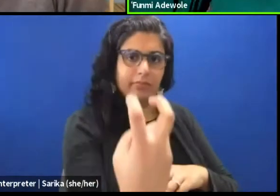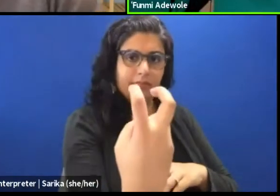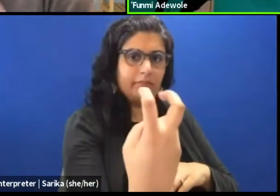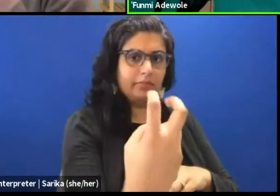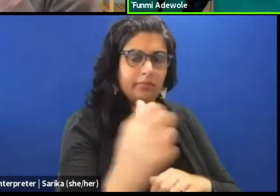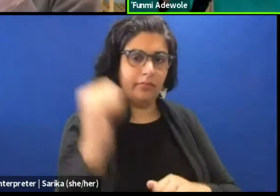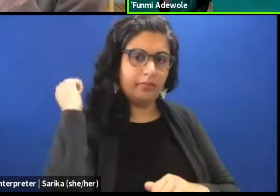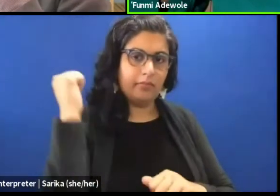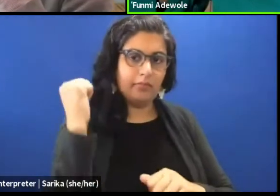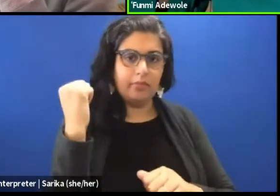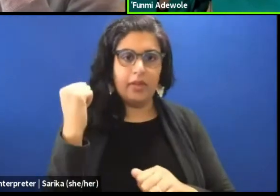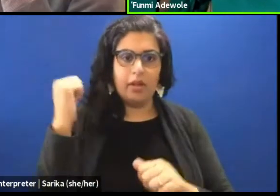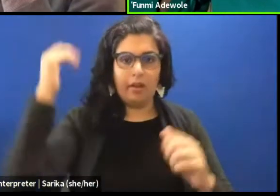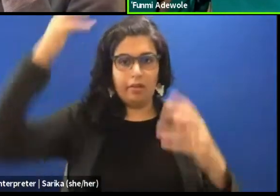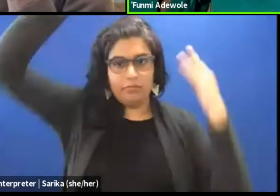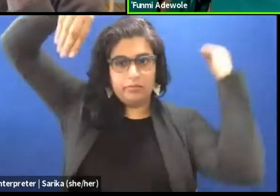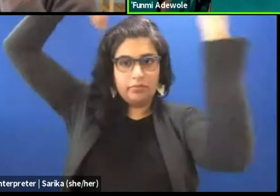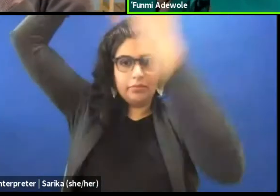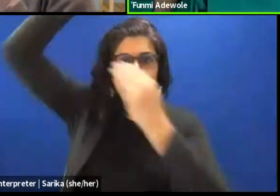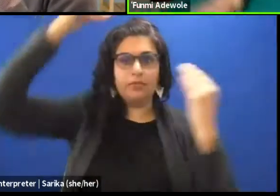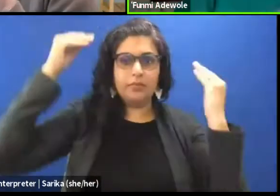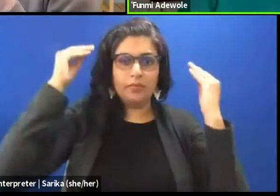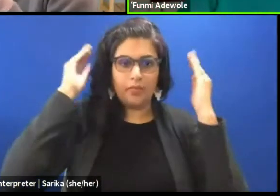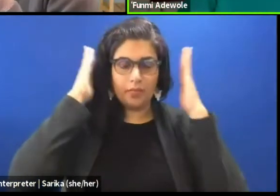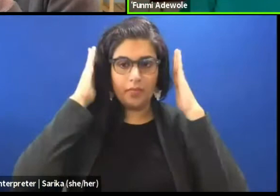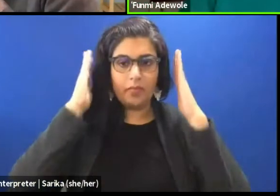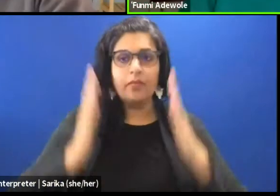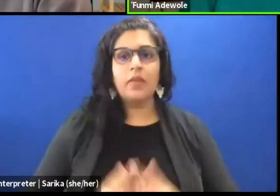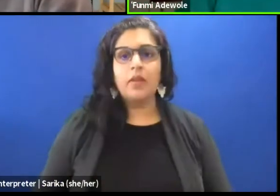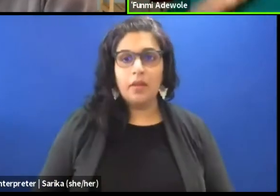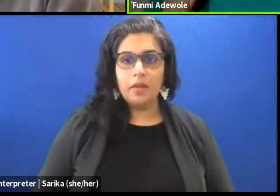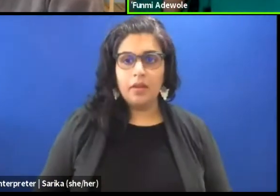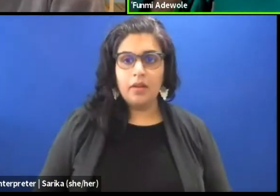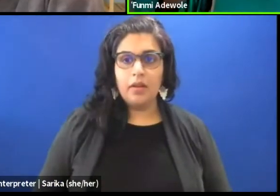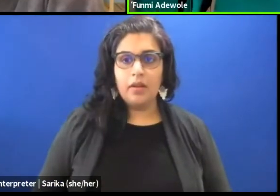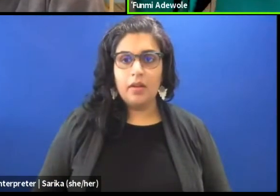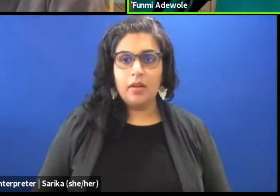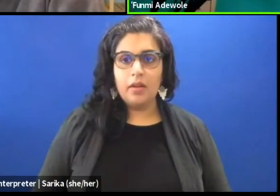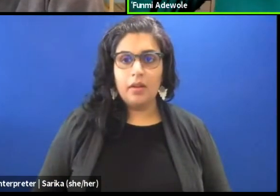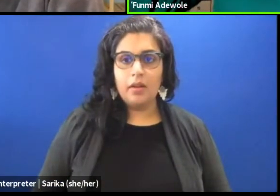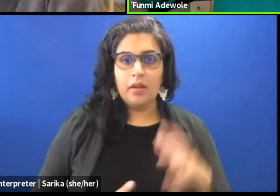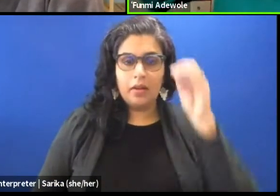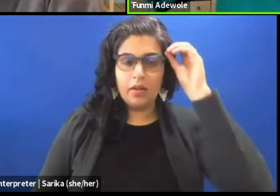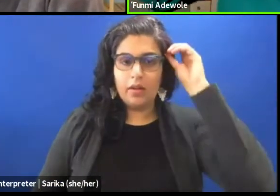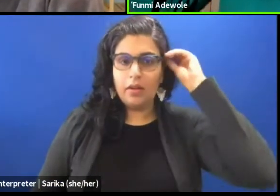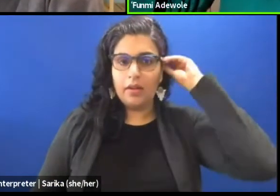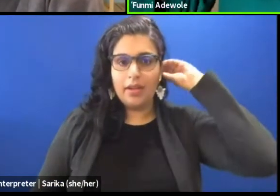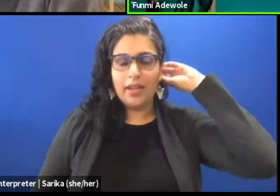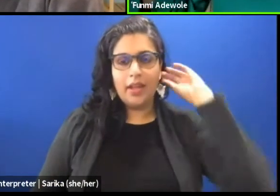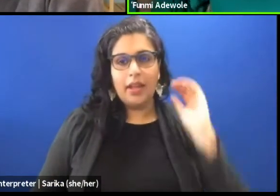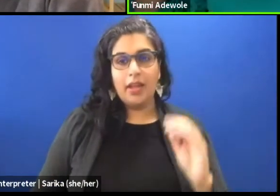with her head wrap. She has a head wrap on her hair. And she is, I think she is wrapping her hair slowly